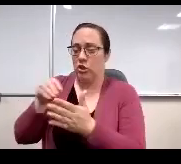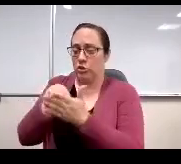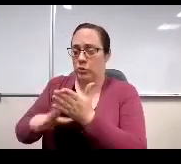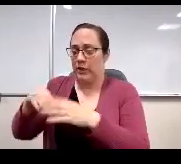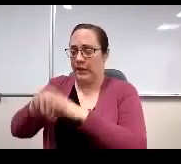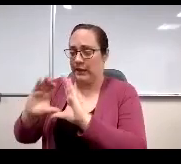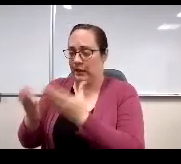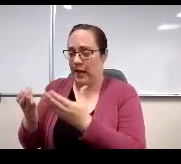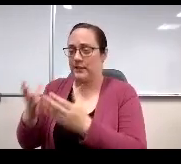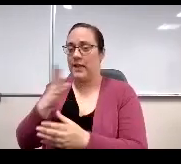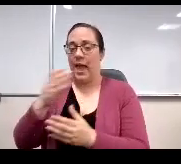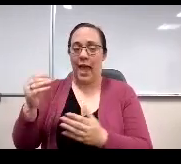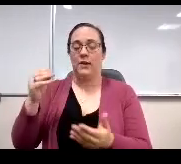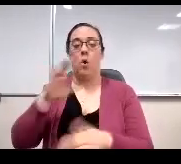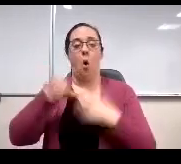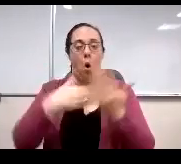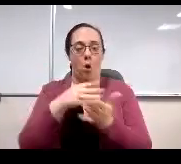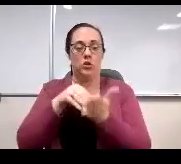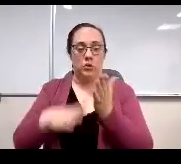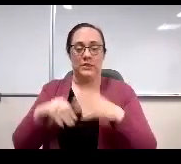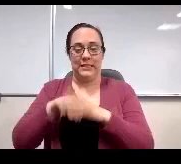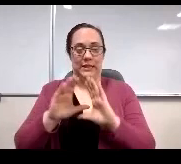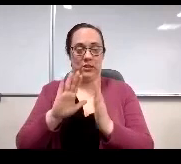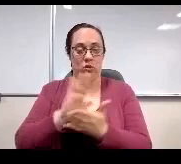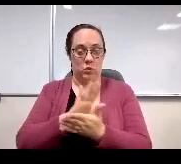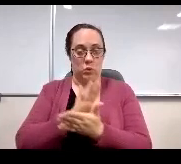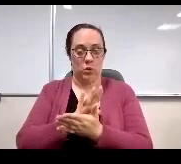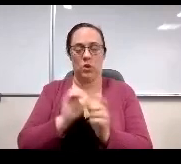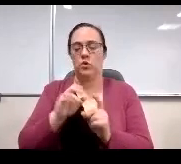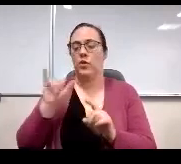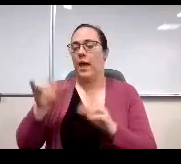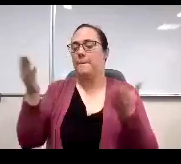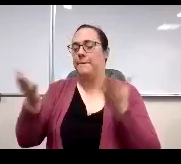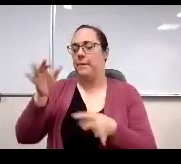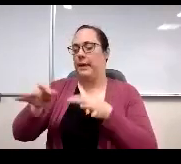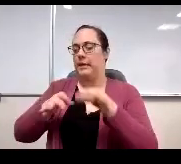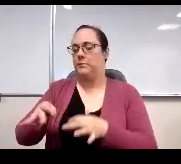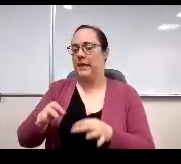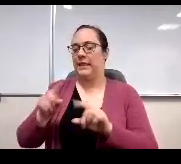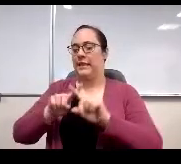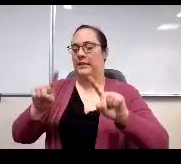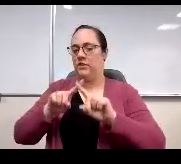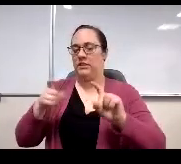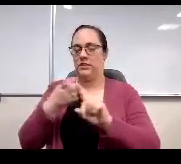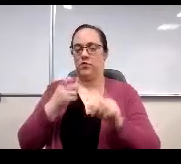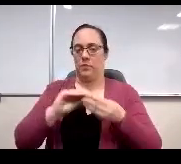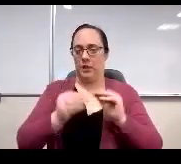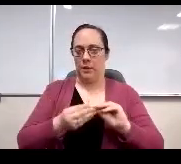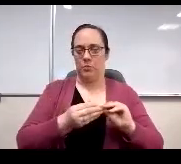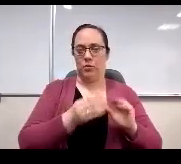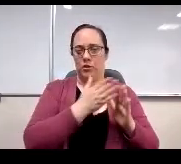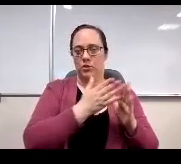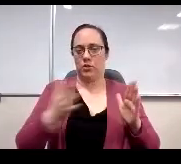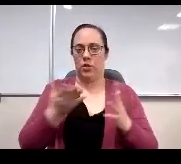they see in their school. That might explain a little bit of the differences throughout this whole survey of the difference in